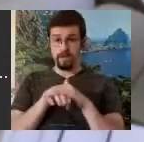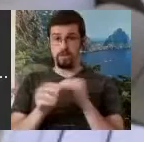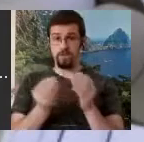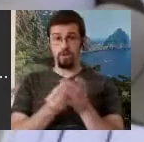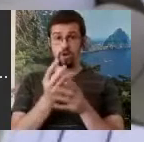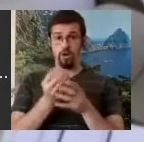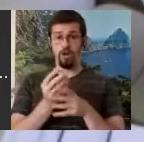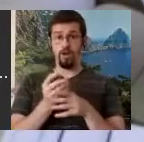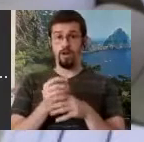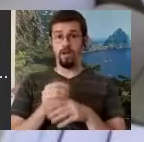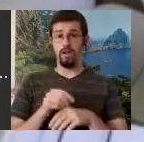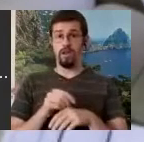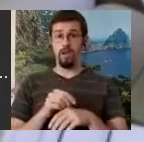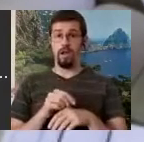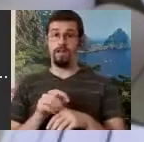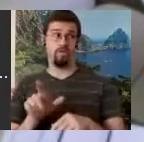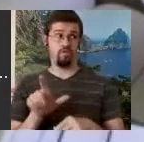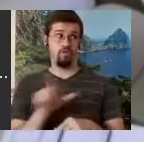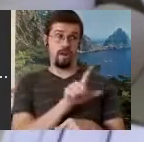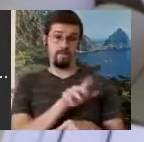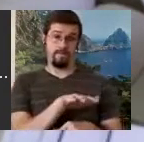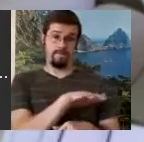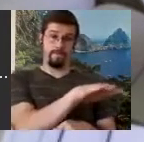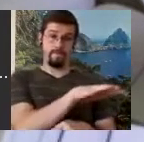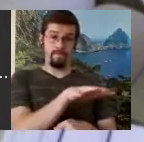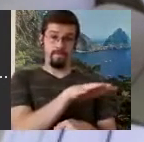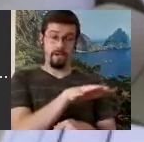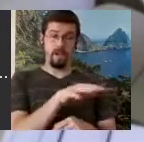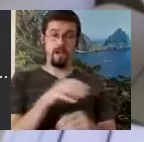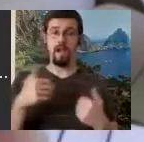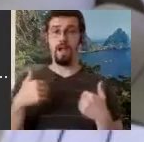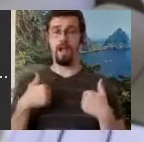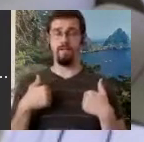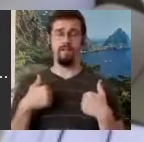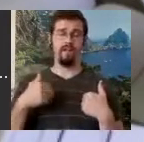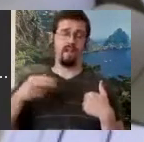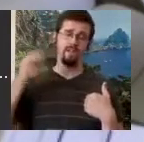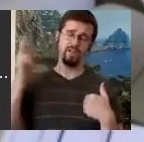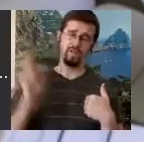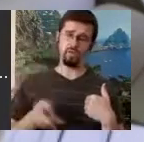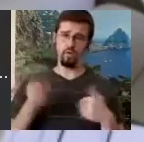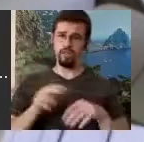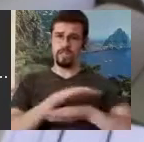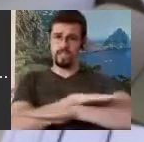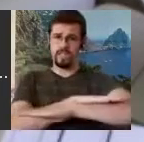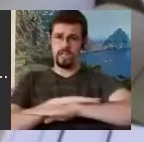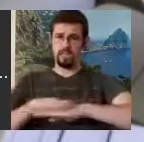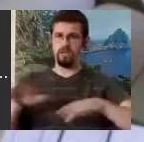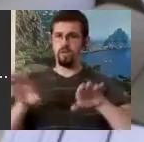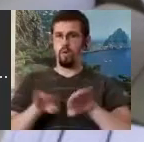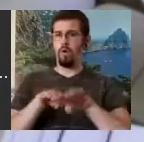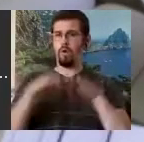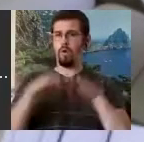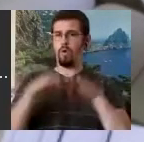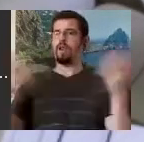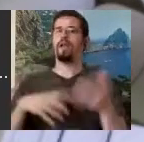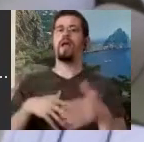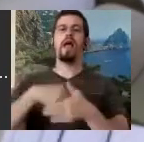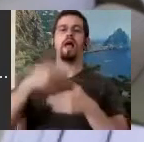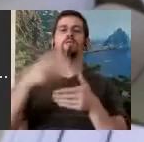this very historic stage. Open seats outside and a beautiful stage, and the